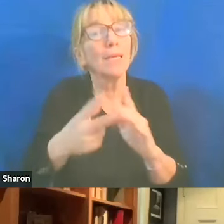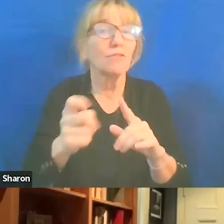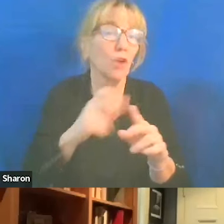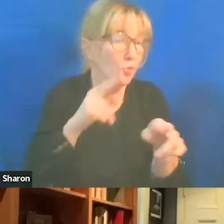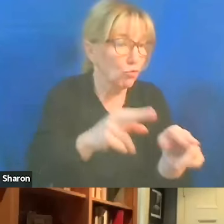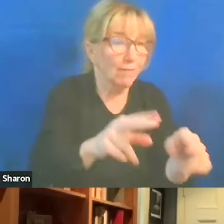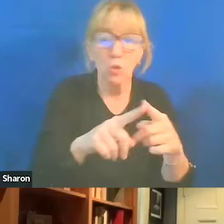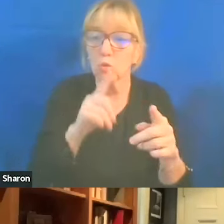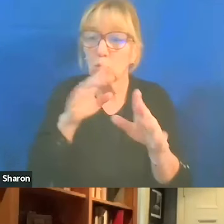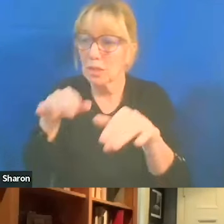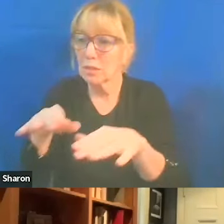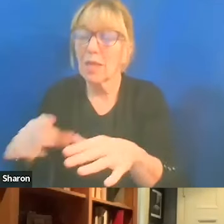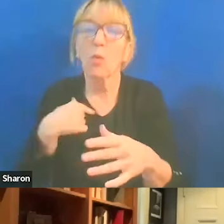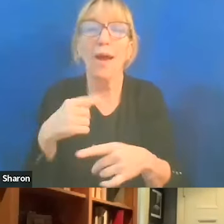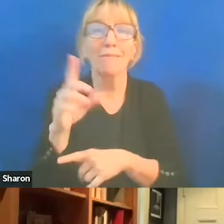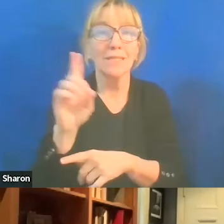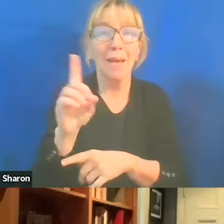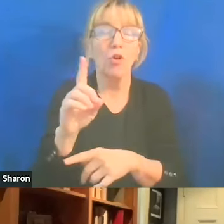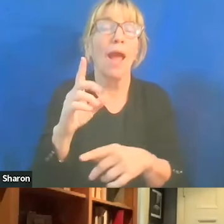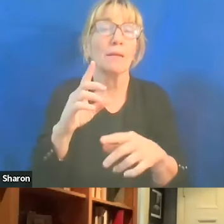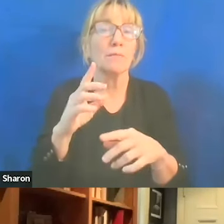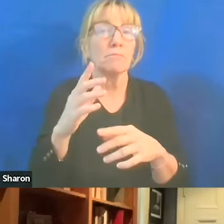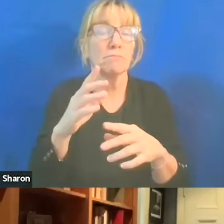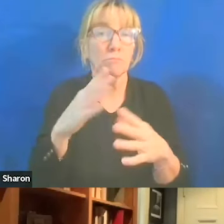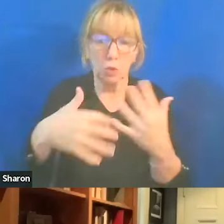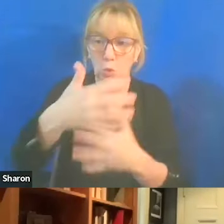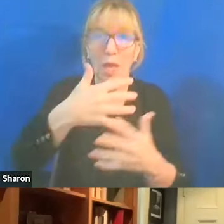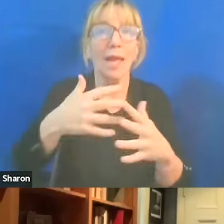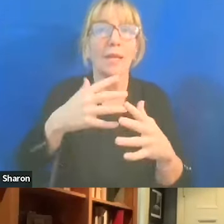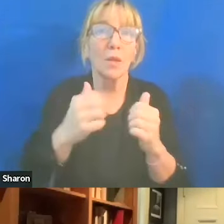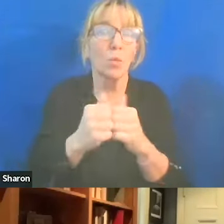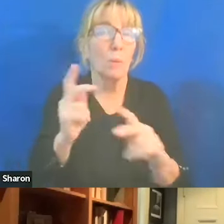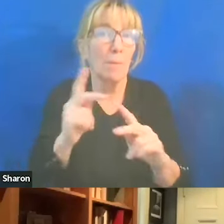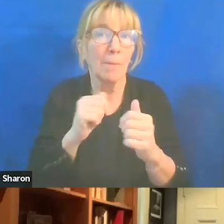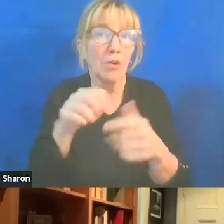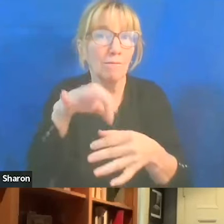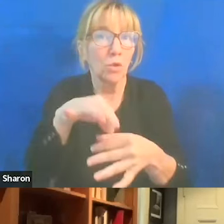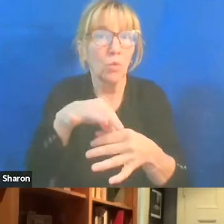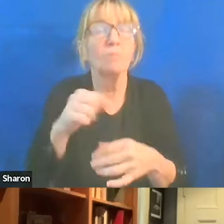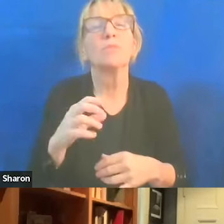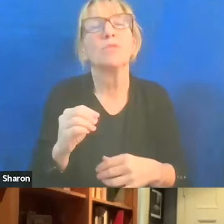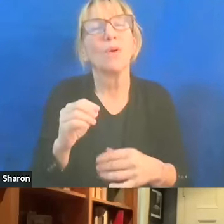where this one person, one vote. And so, the context of it is important.